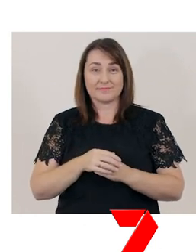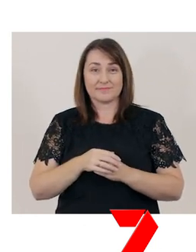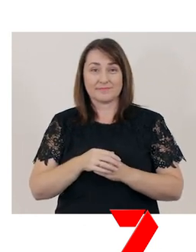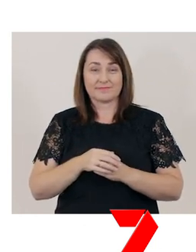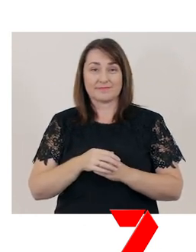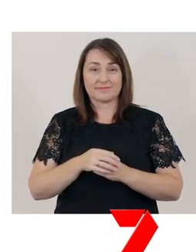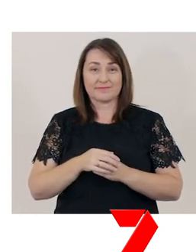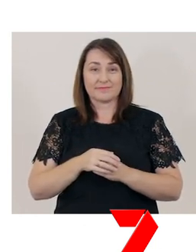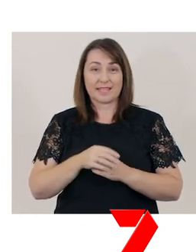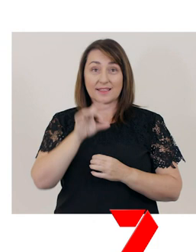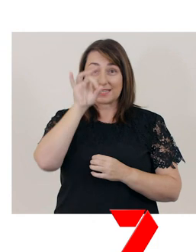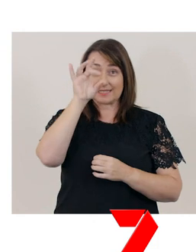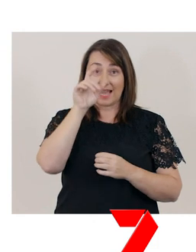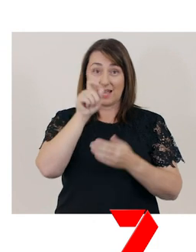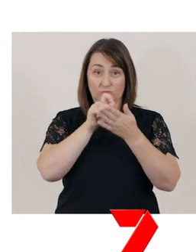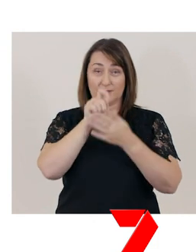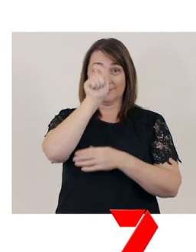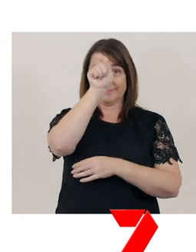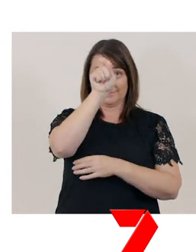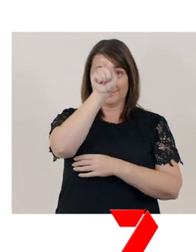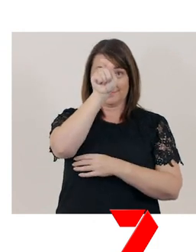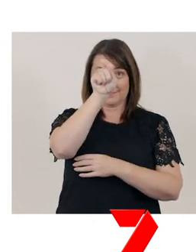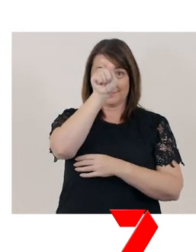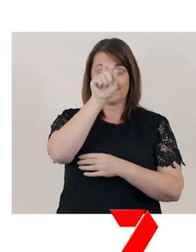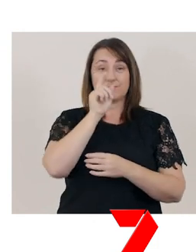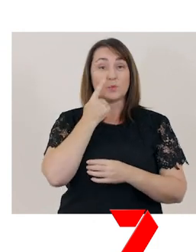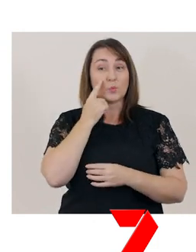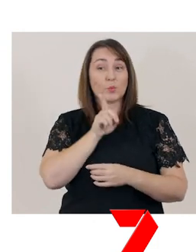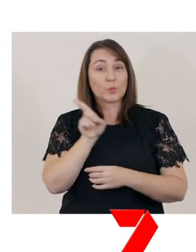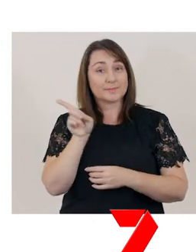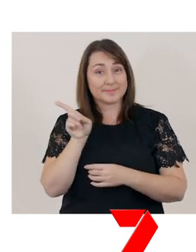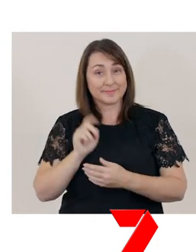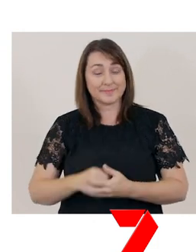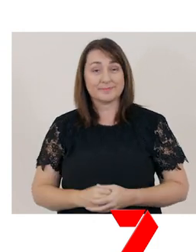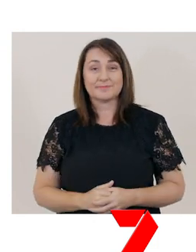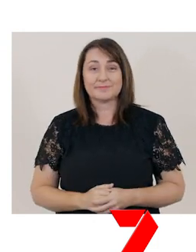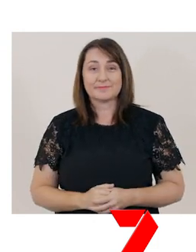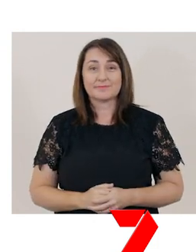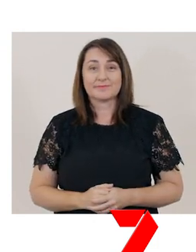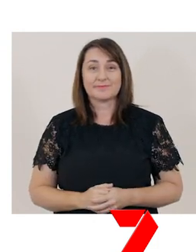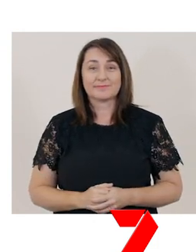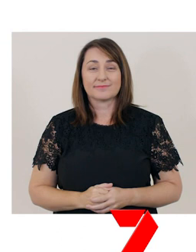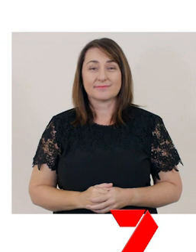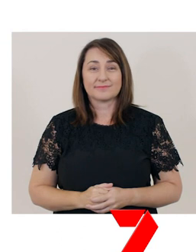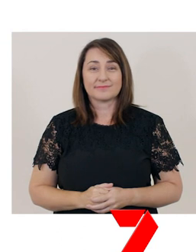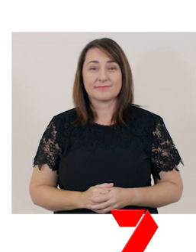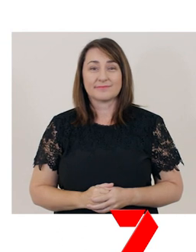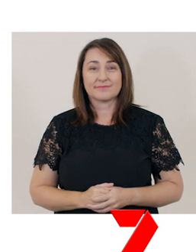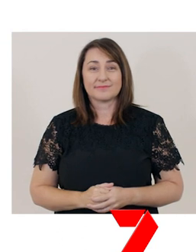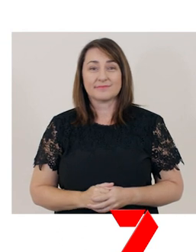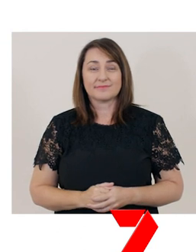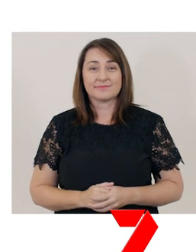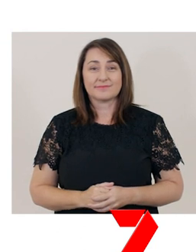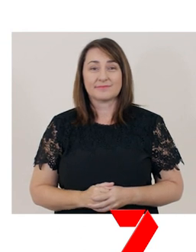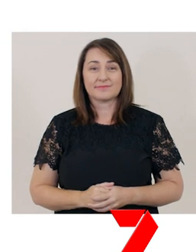Start at the star, down, quick turn up, top to bottom, stop.